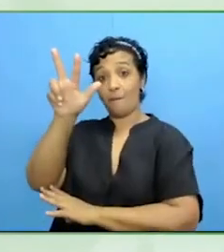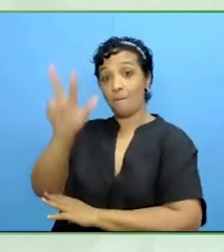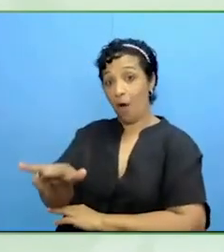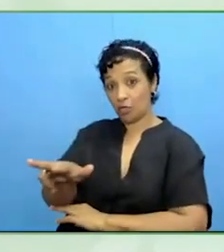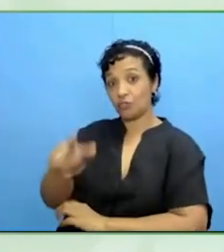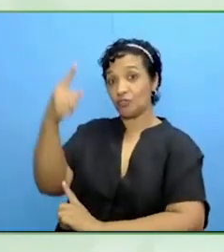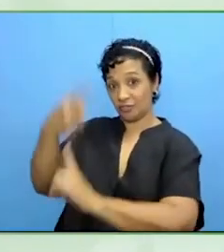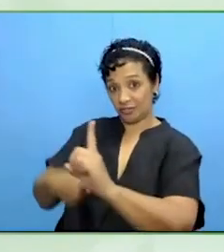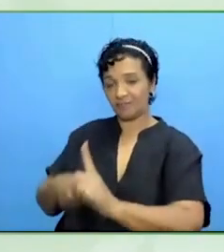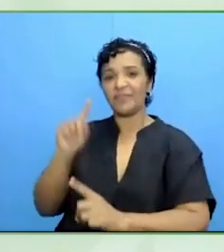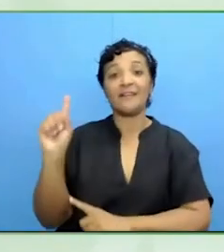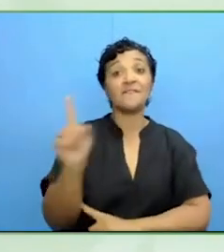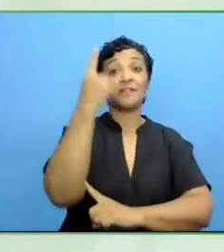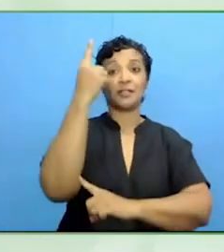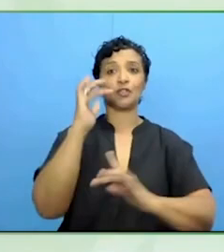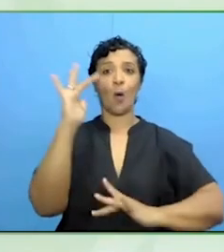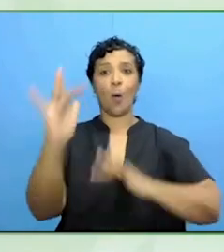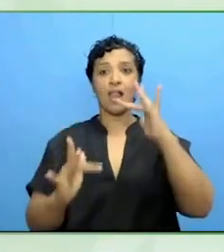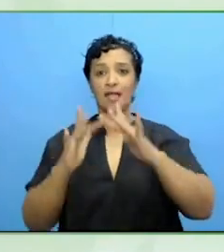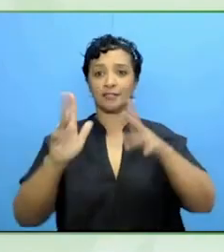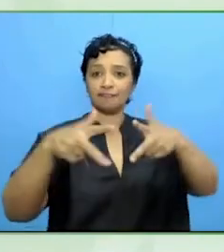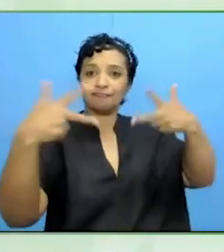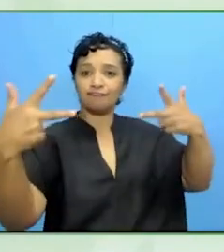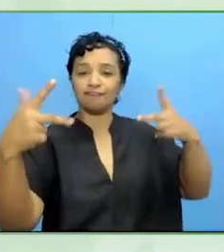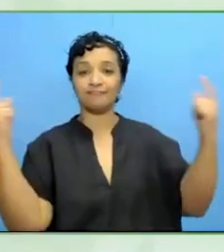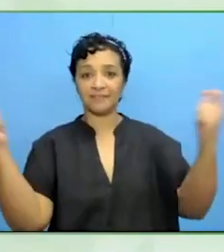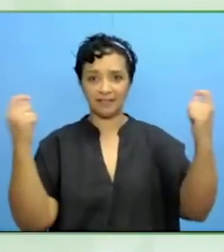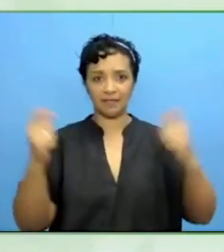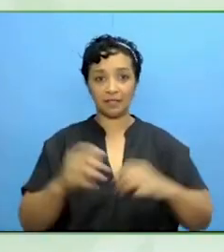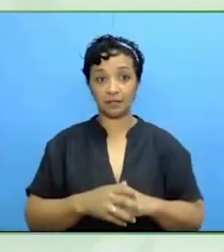And is that representing all 27 nations? Yes.